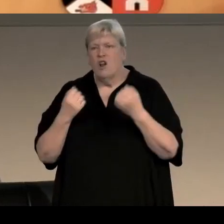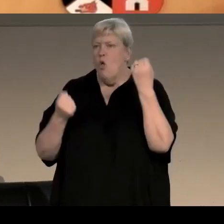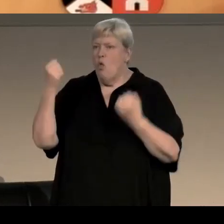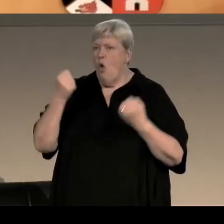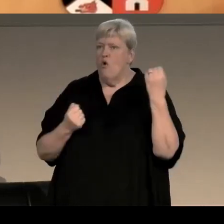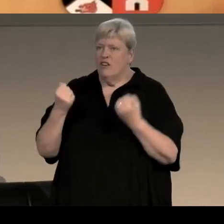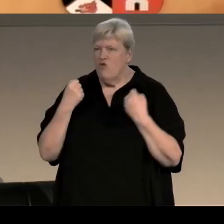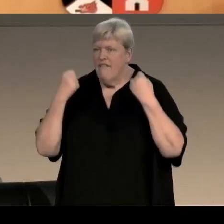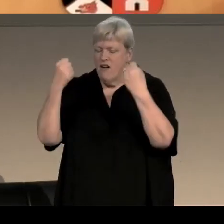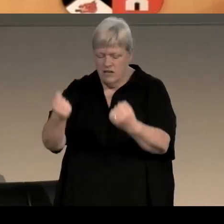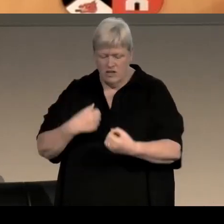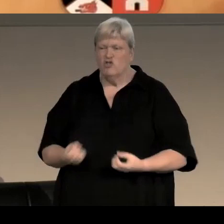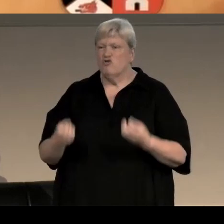and cut-price blouses in Frasers’ sale.